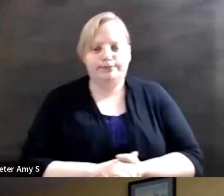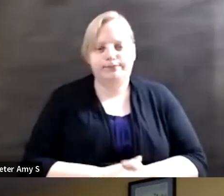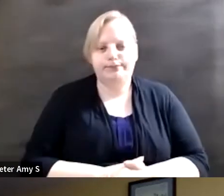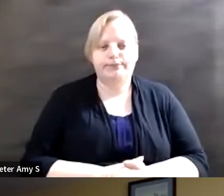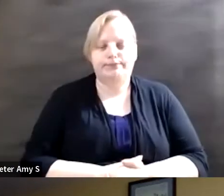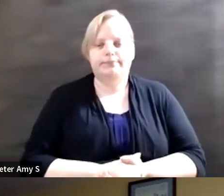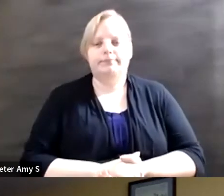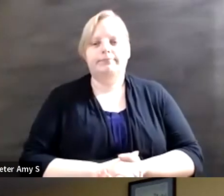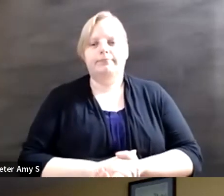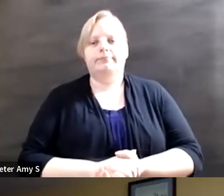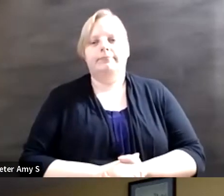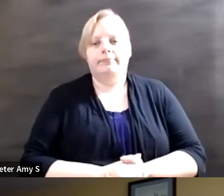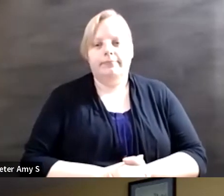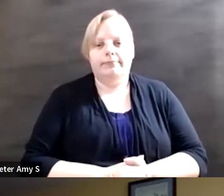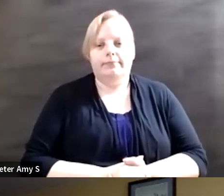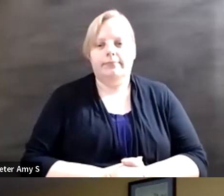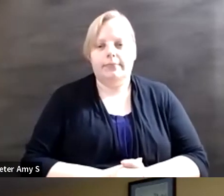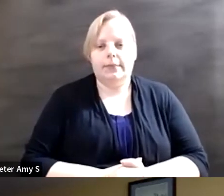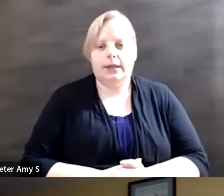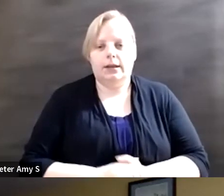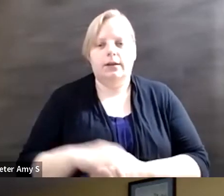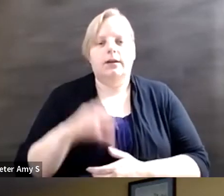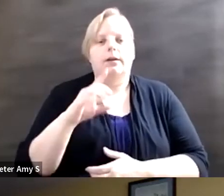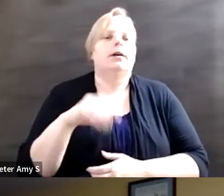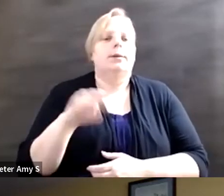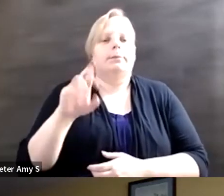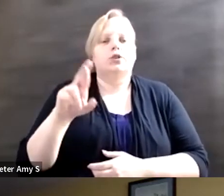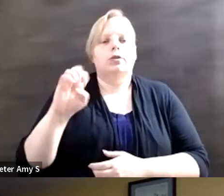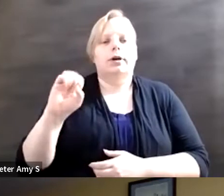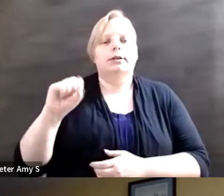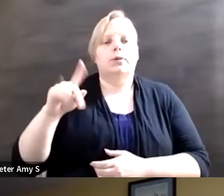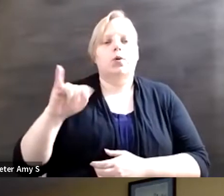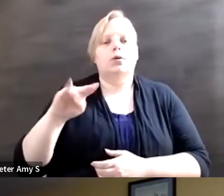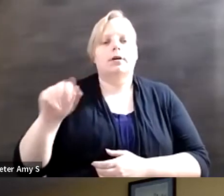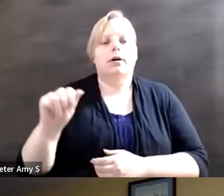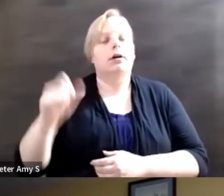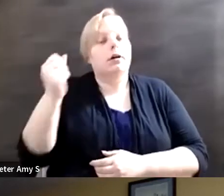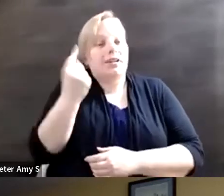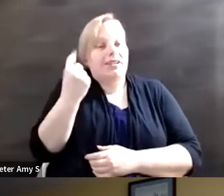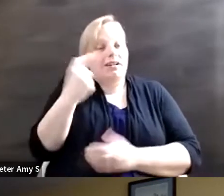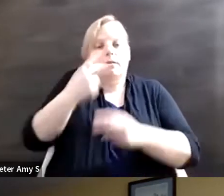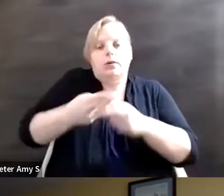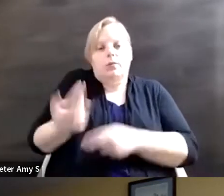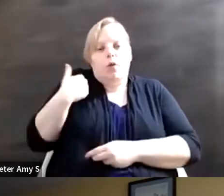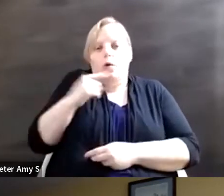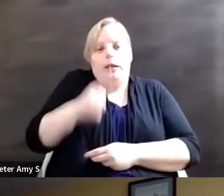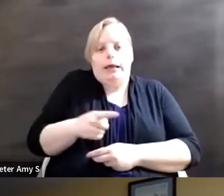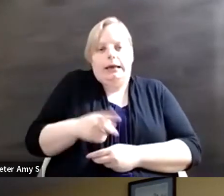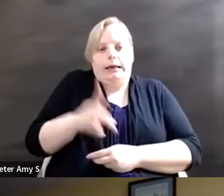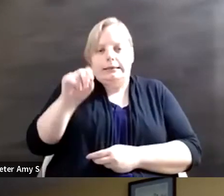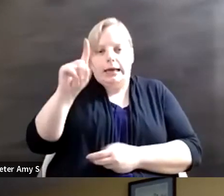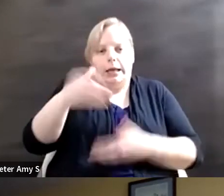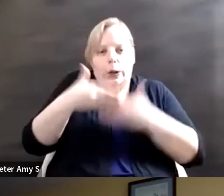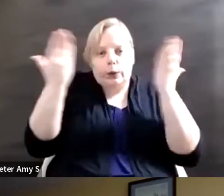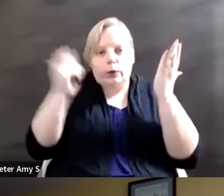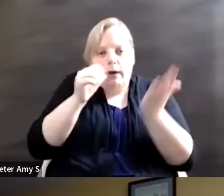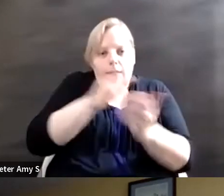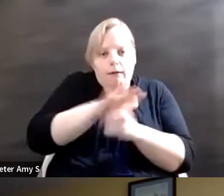I mean, as I mentioned previously, there is a lack of data specifically on people who are poor